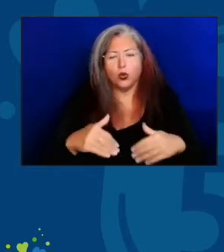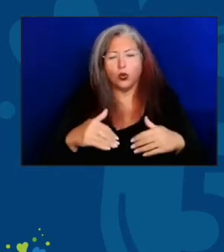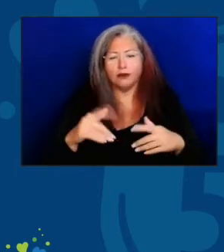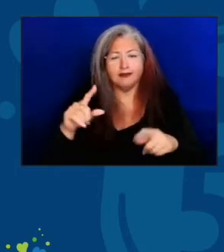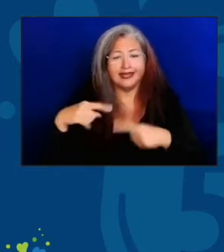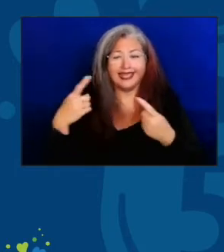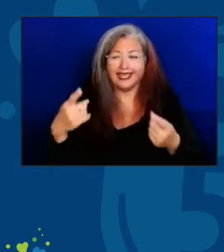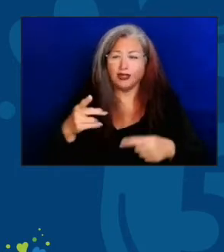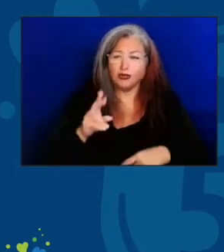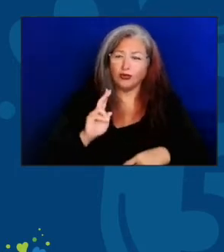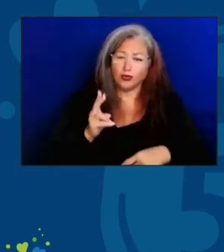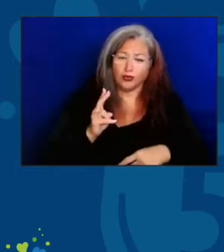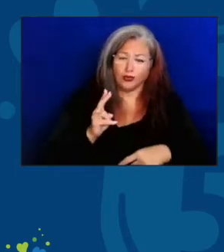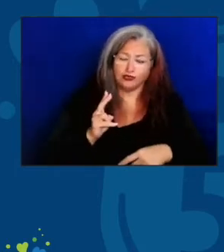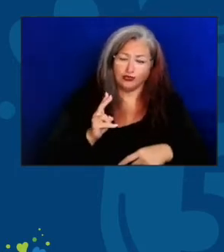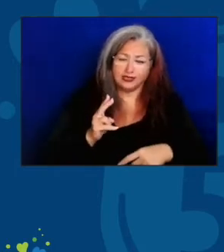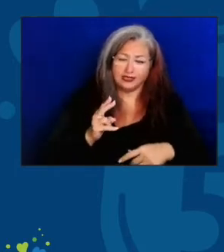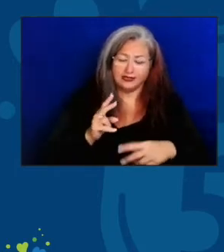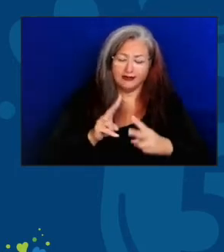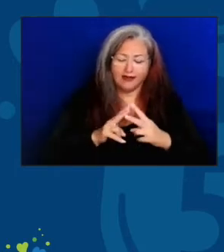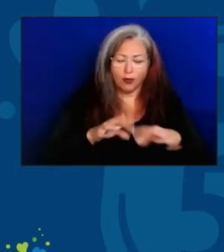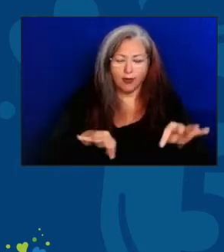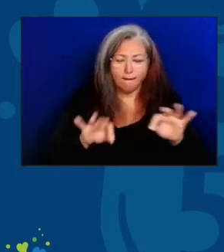has always been a key aspect to connection.